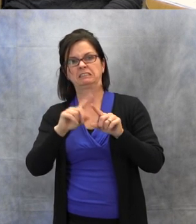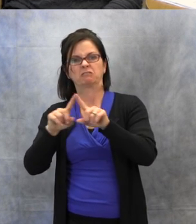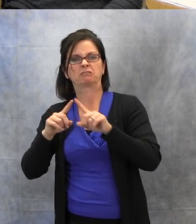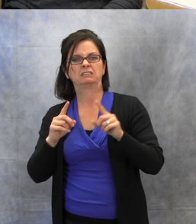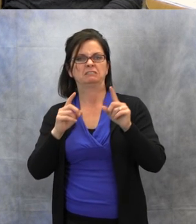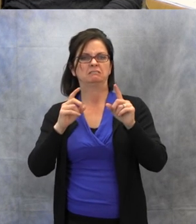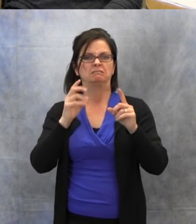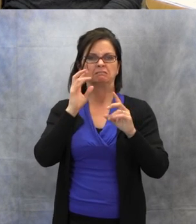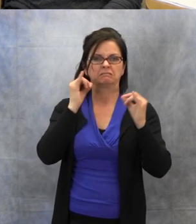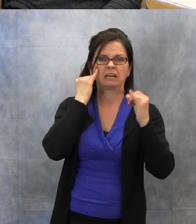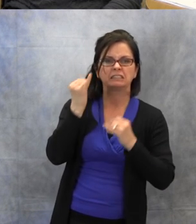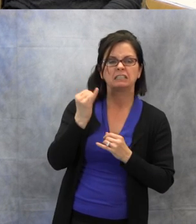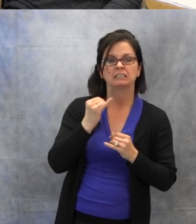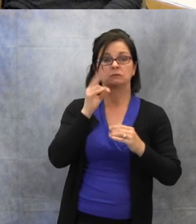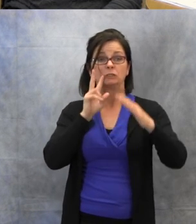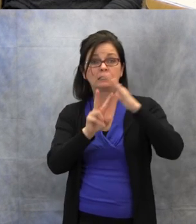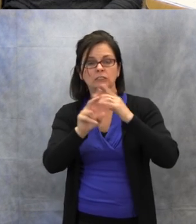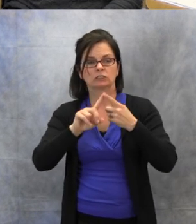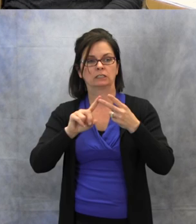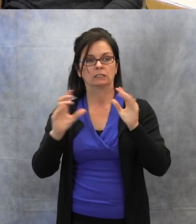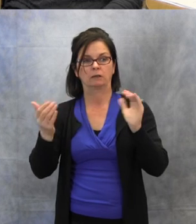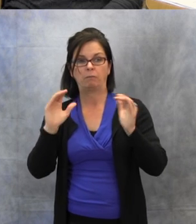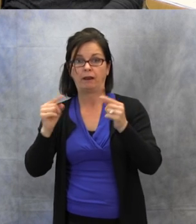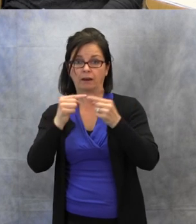compare and contrast, inferencing.